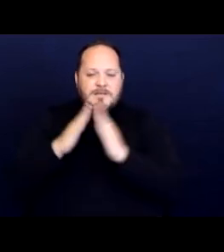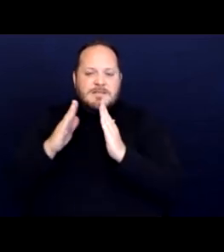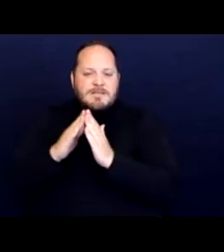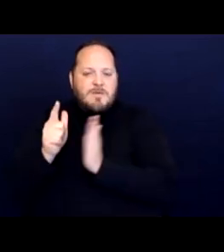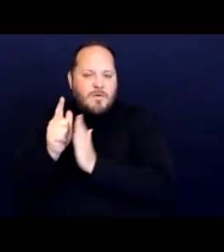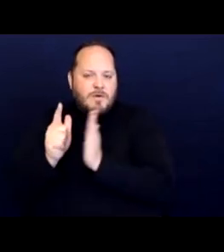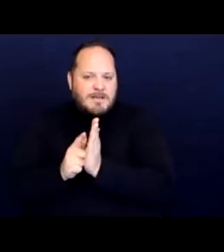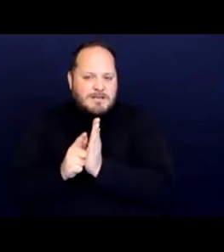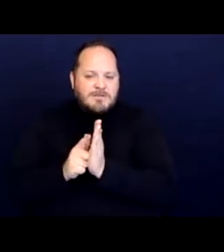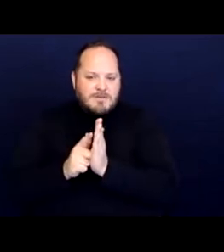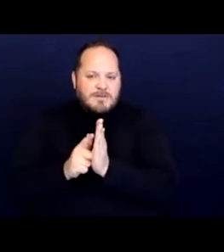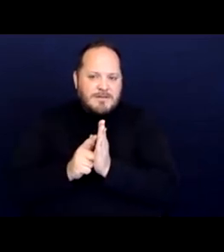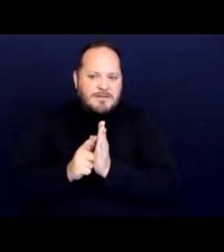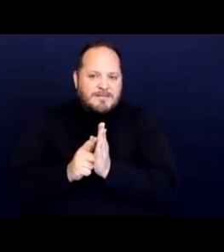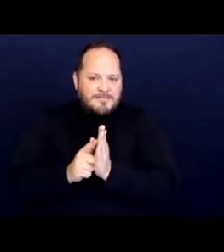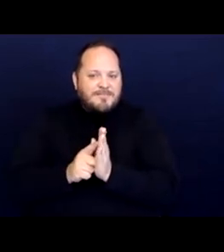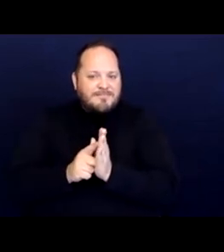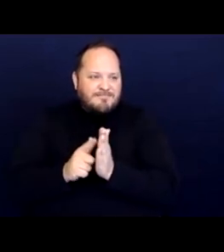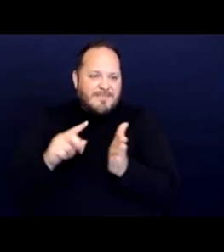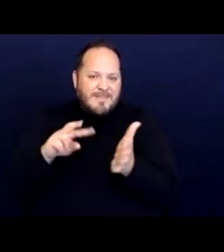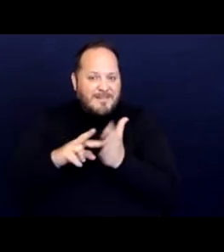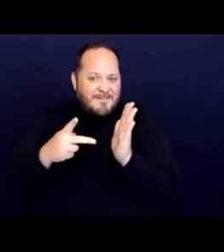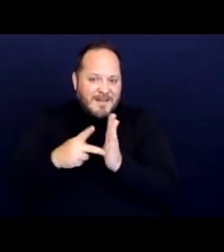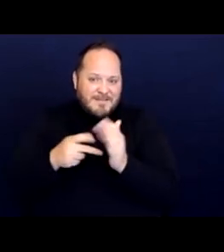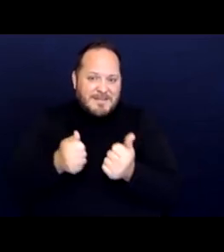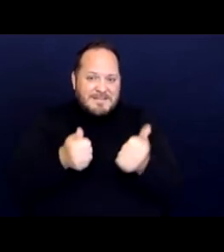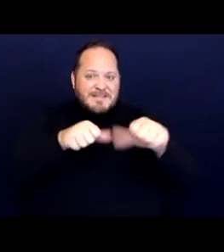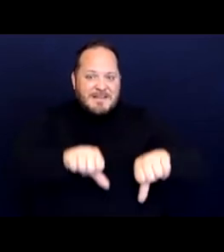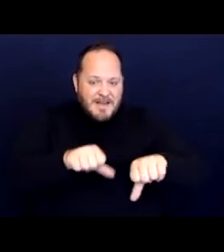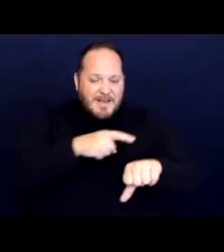effectively denied these persons meaningful access